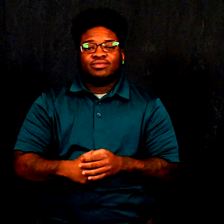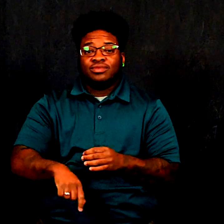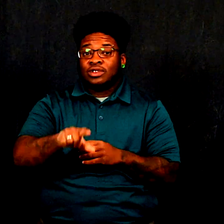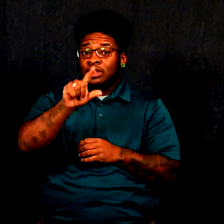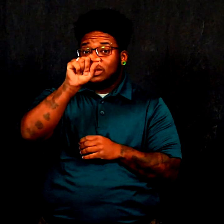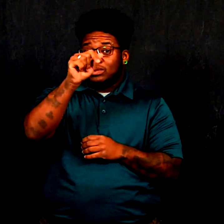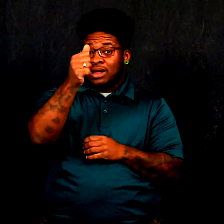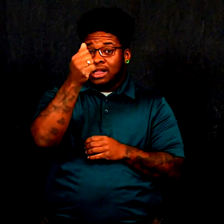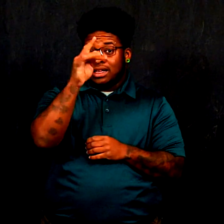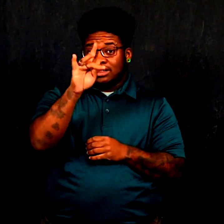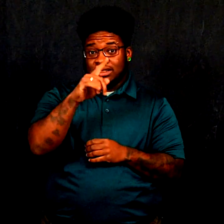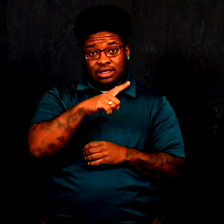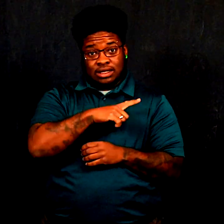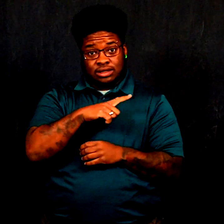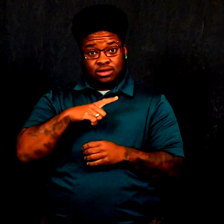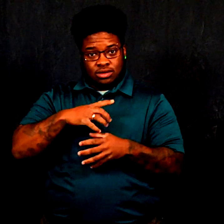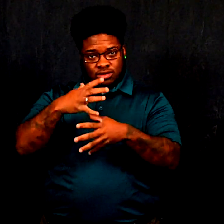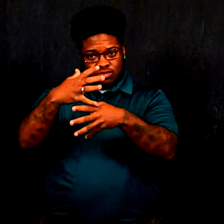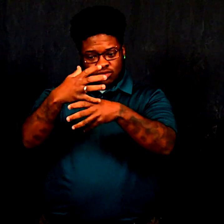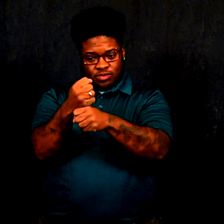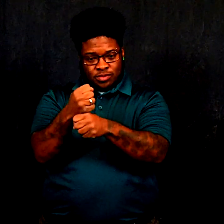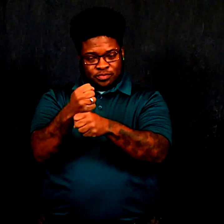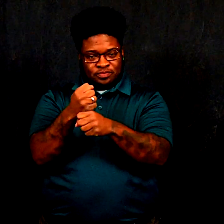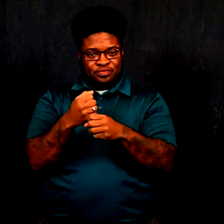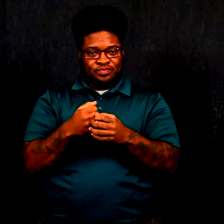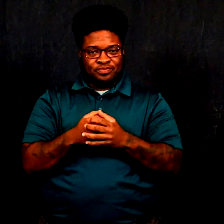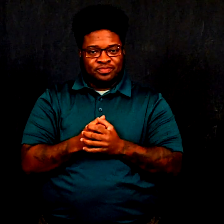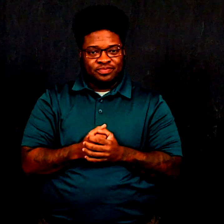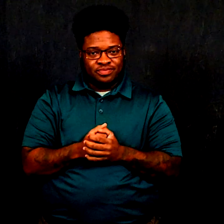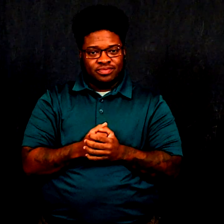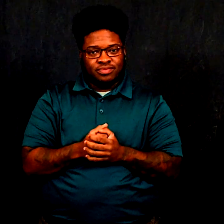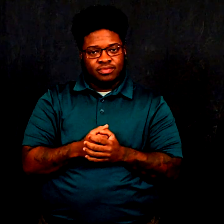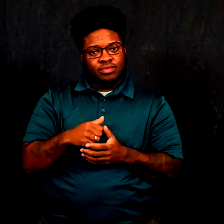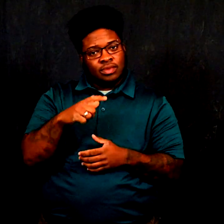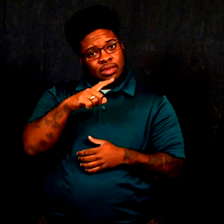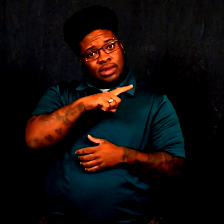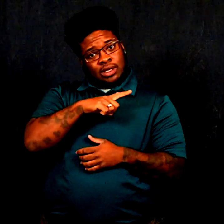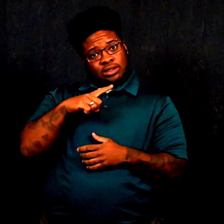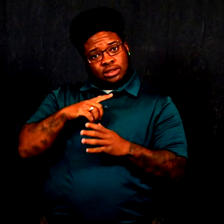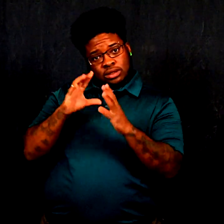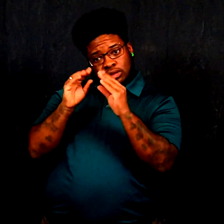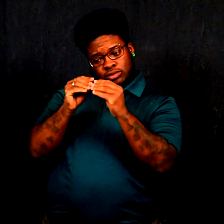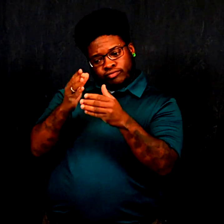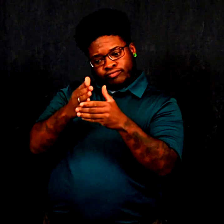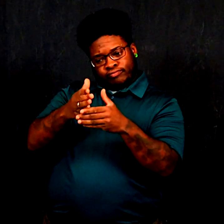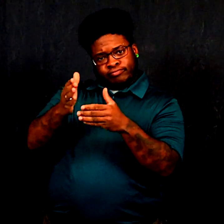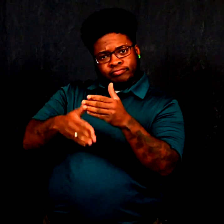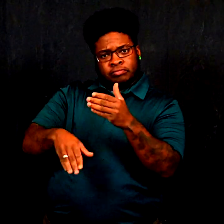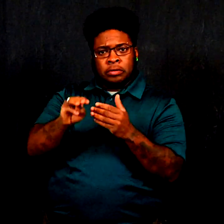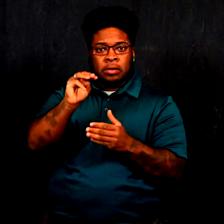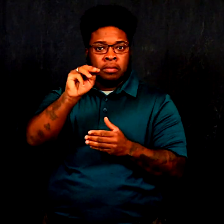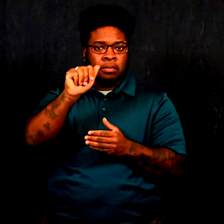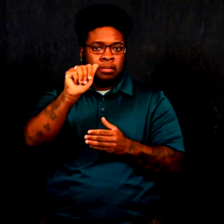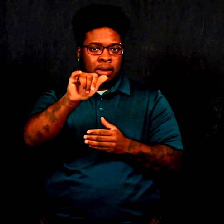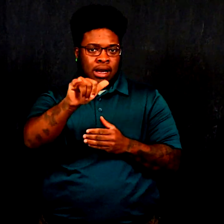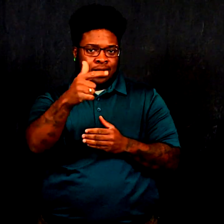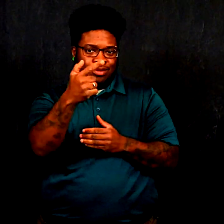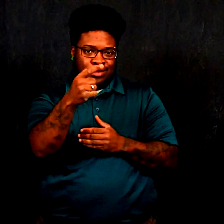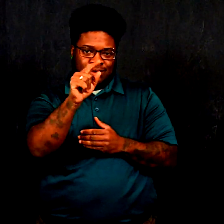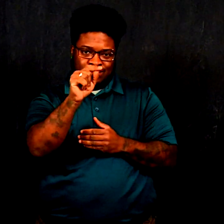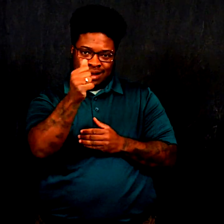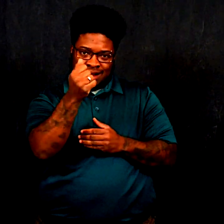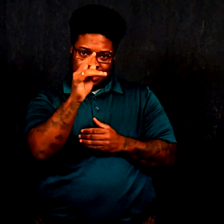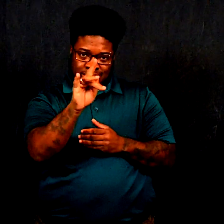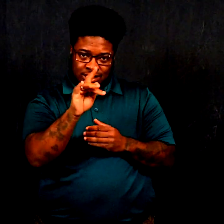The Legislative Session ended on May 21, 2018.